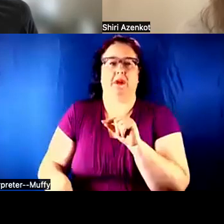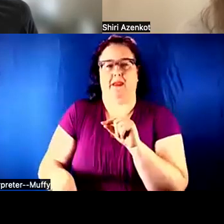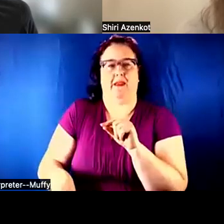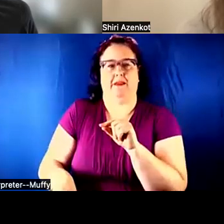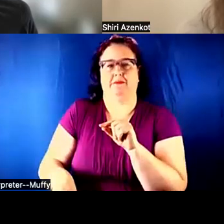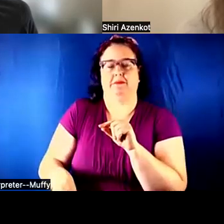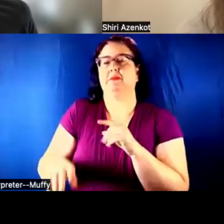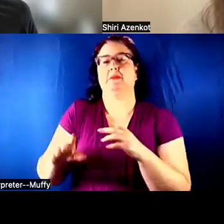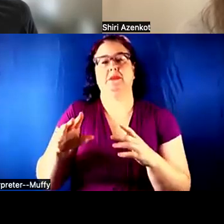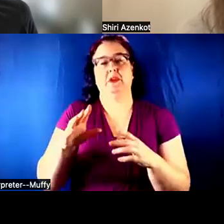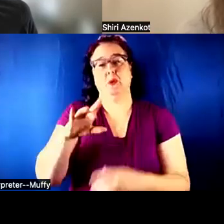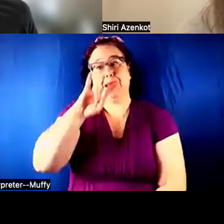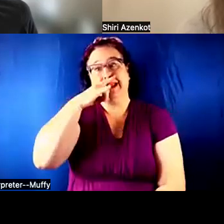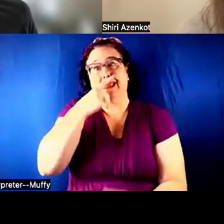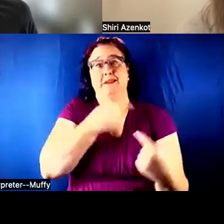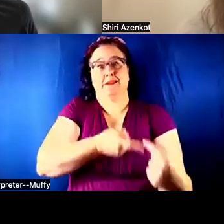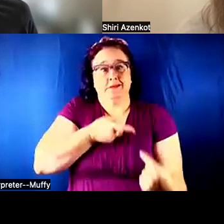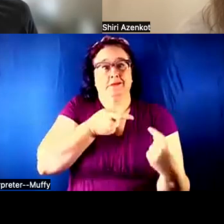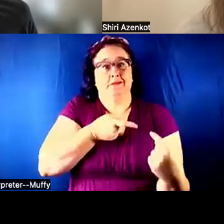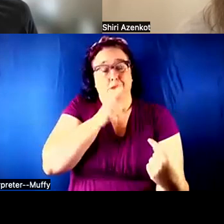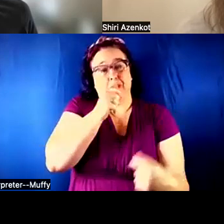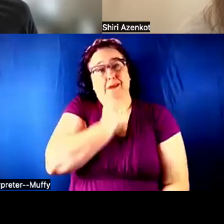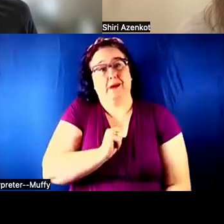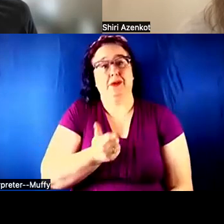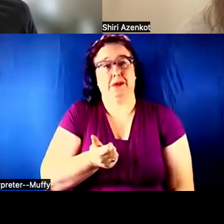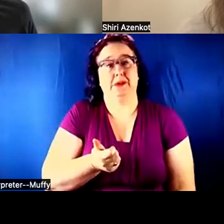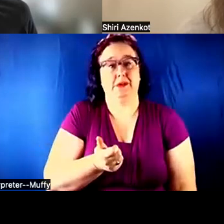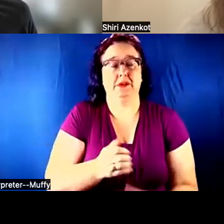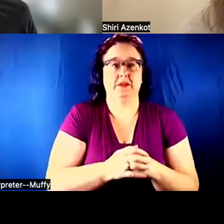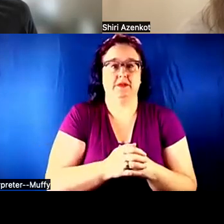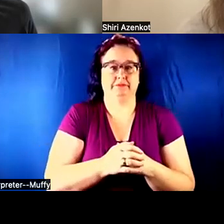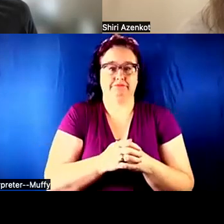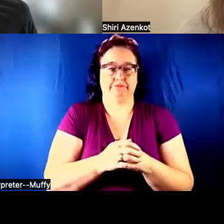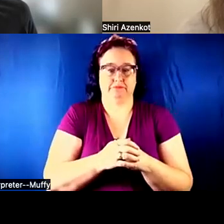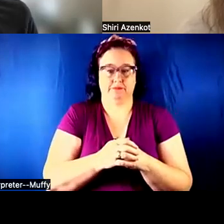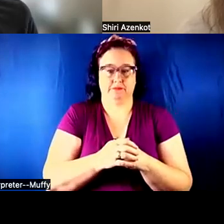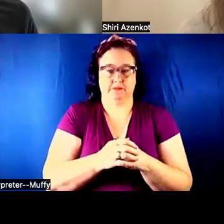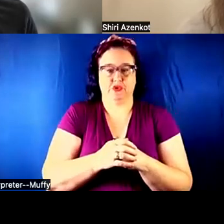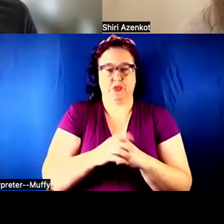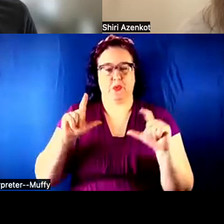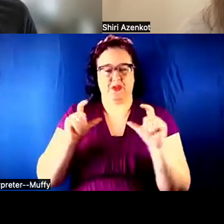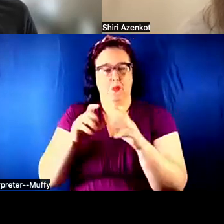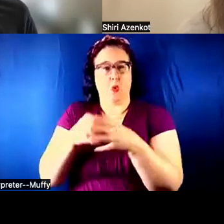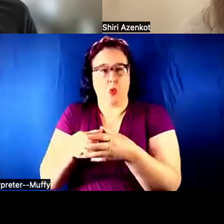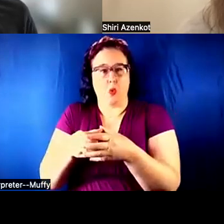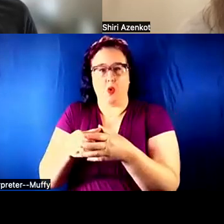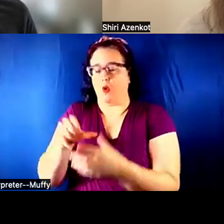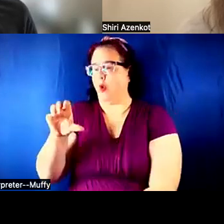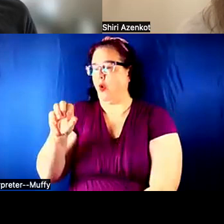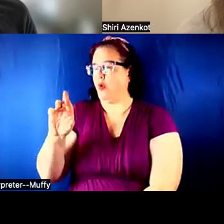UP SUFFERING A LOT. THEY KIND OF WENT TO THIS SMALL ORGANIZATION, AND THEY WERE TALKING ABOUT